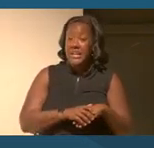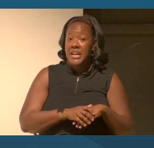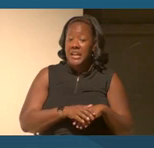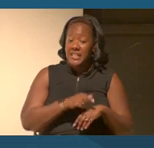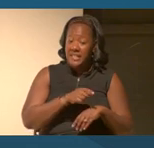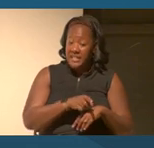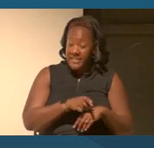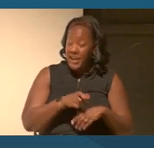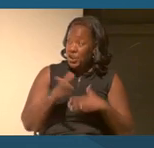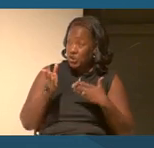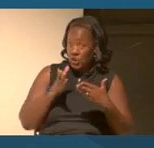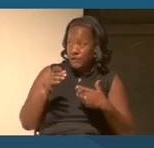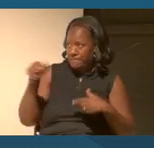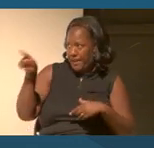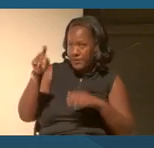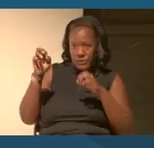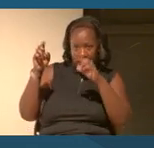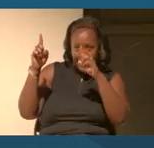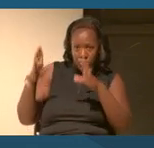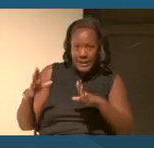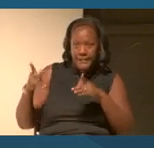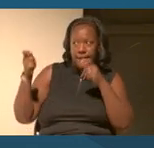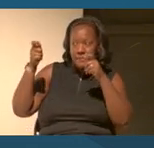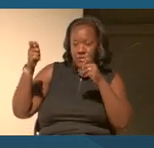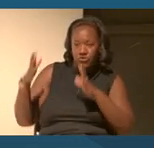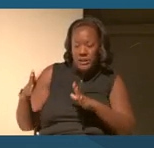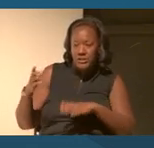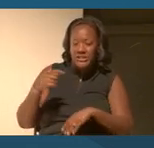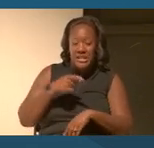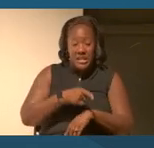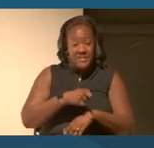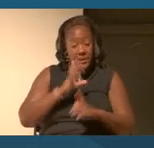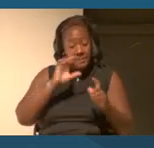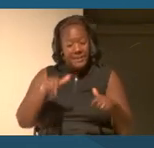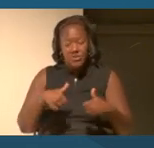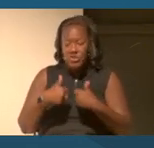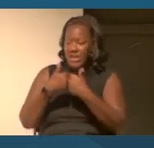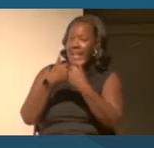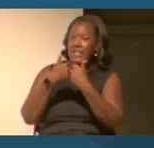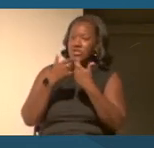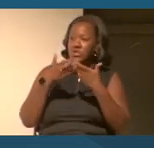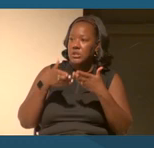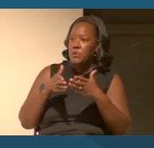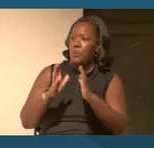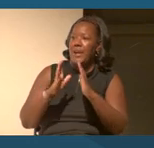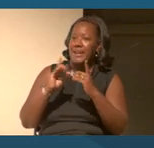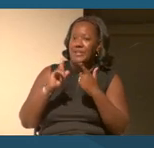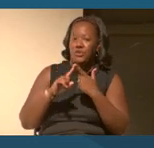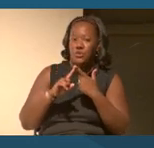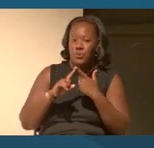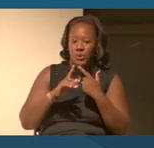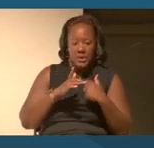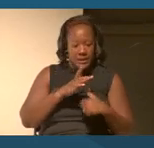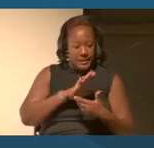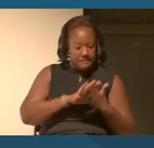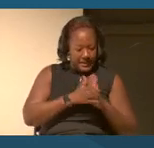and administrators are being challenged in ways to be confident with who they are, but